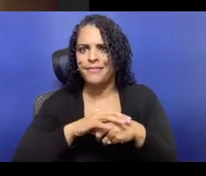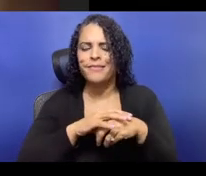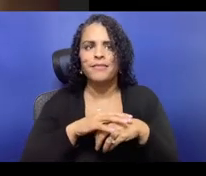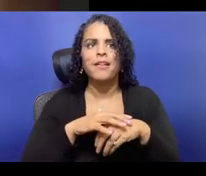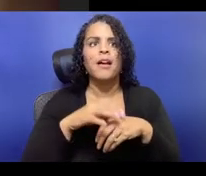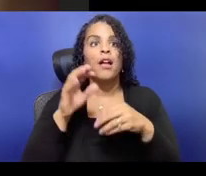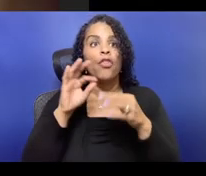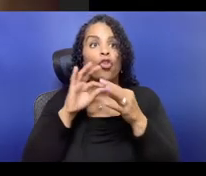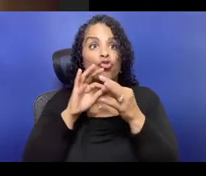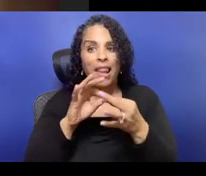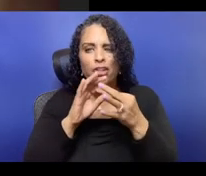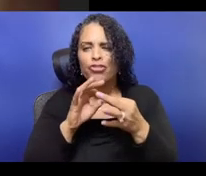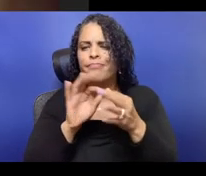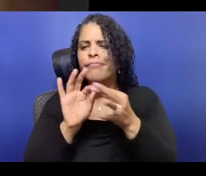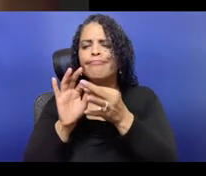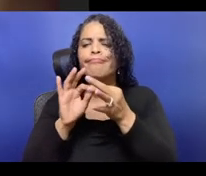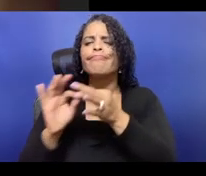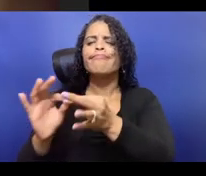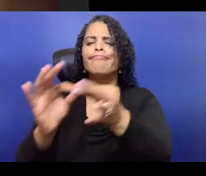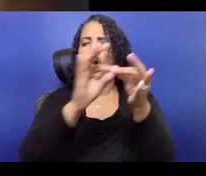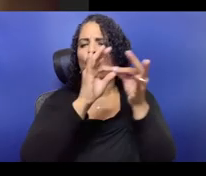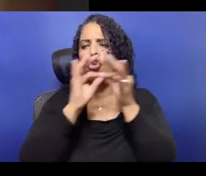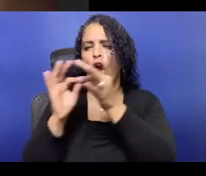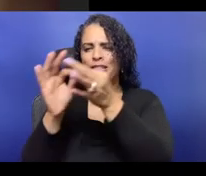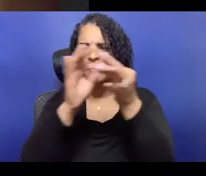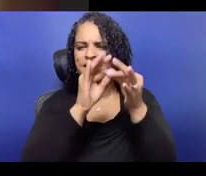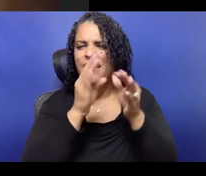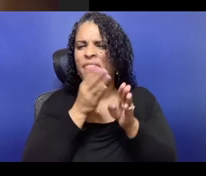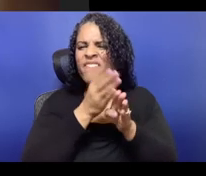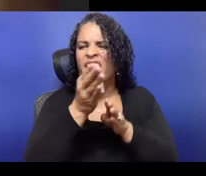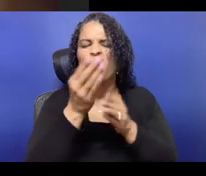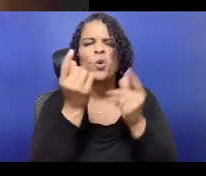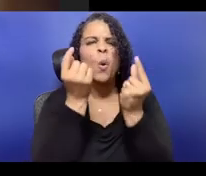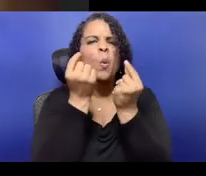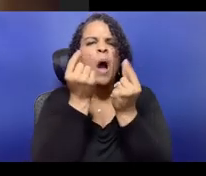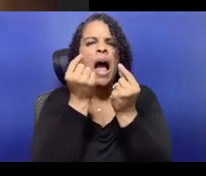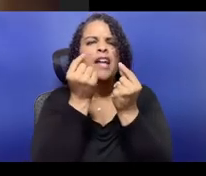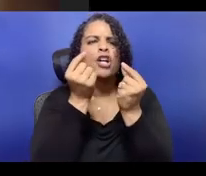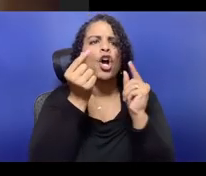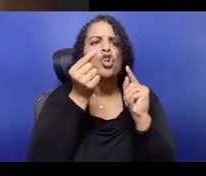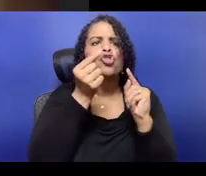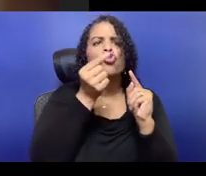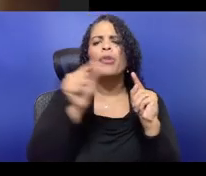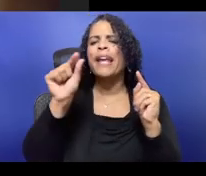And so with that, have you folks put your things on your website to sort of close us out in the discussion?